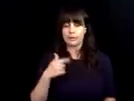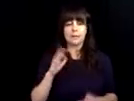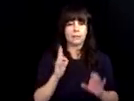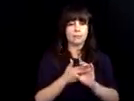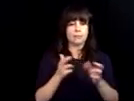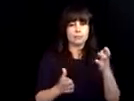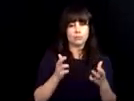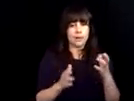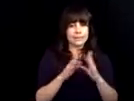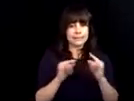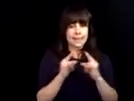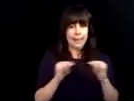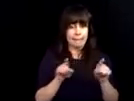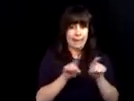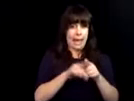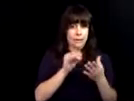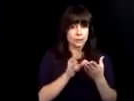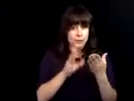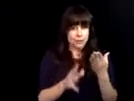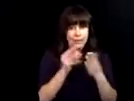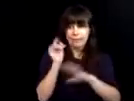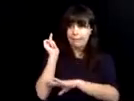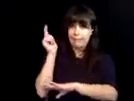Hello I'm Caleb and I have appreciated the coding camp site I